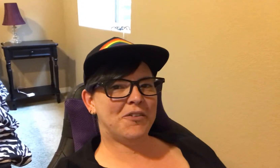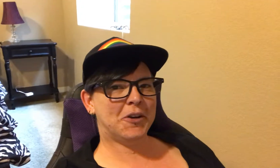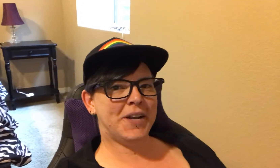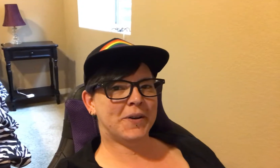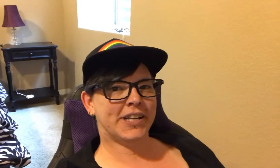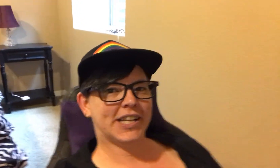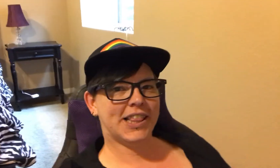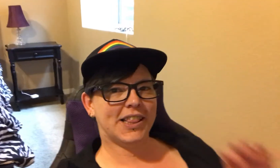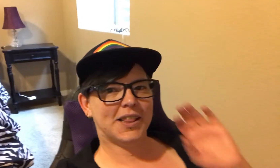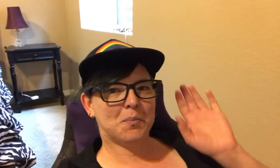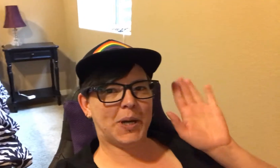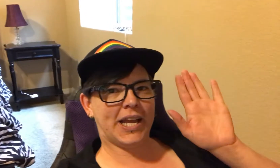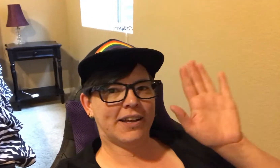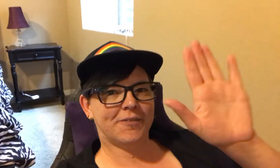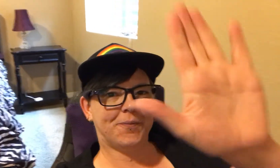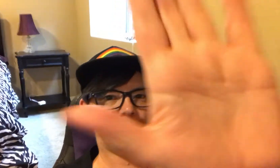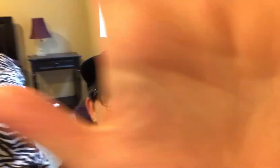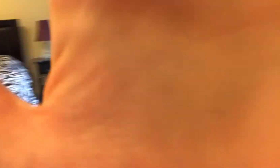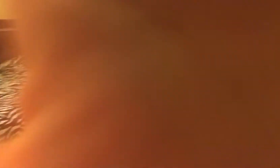And have a great one. Bye.